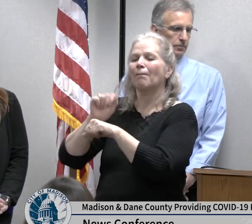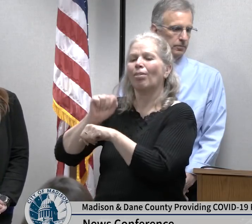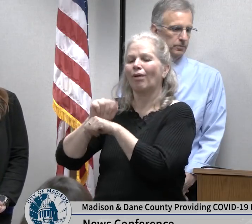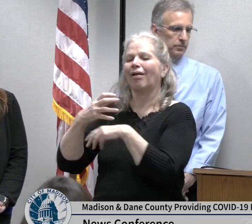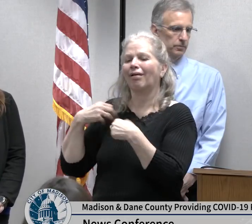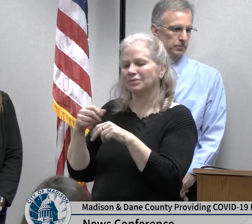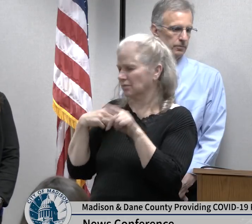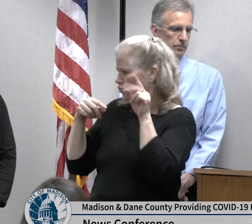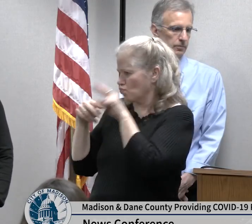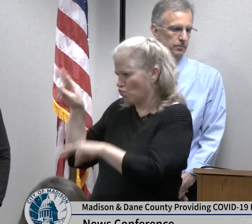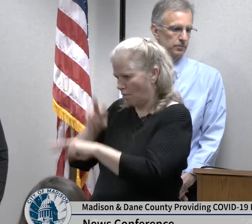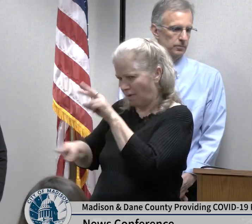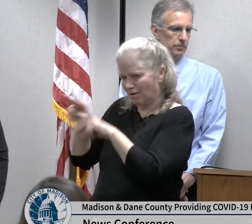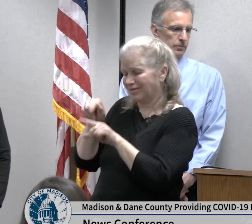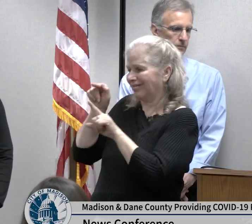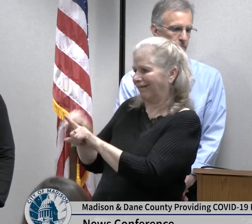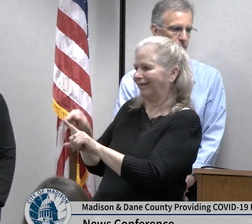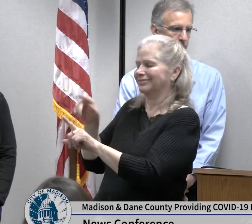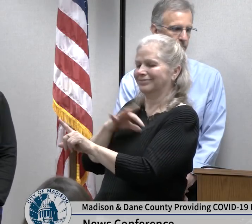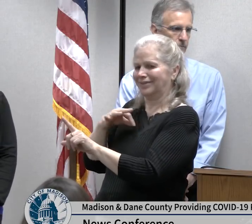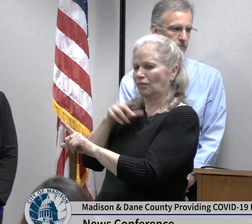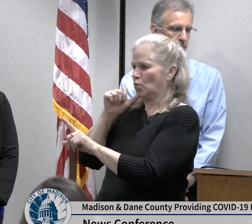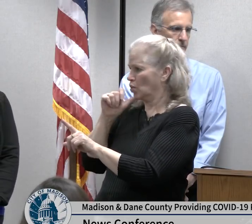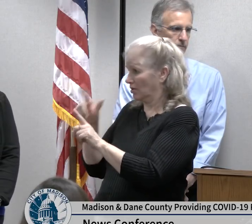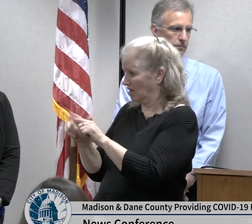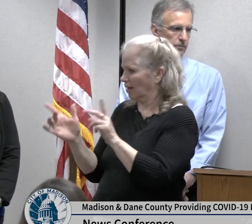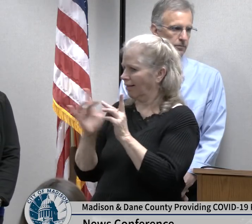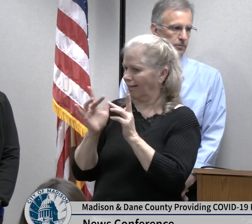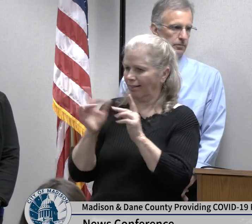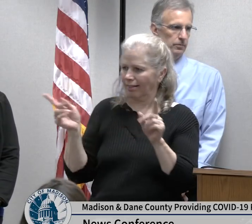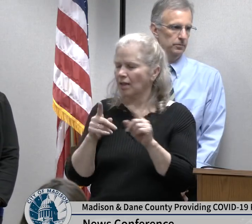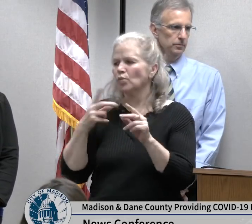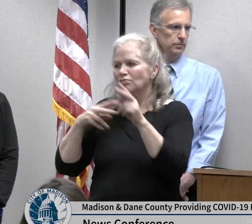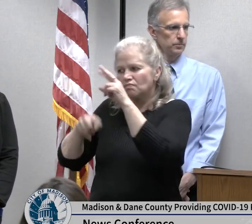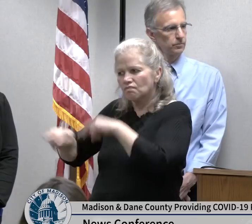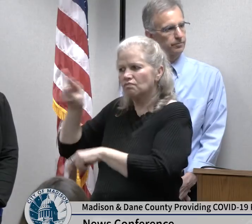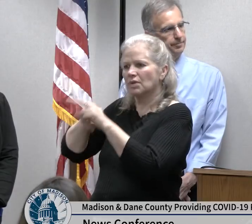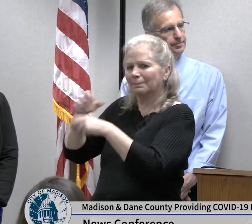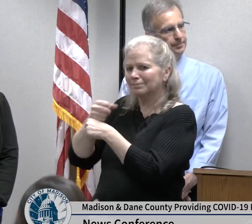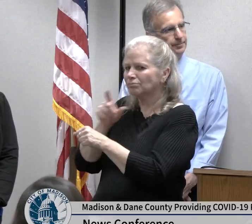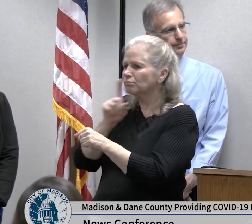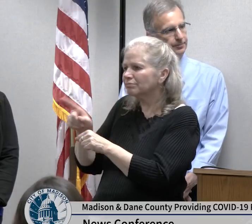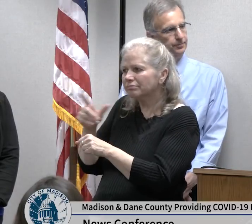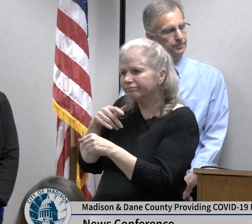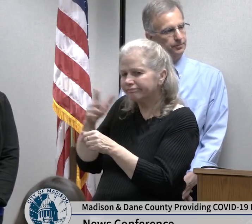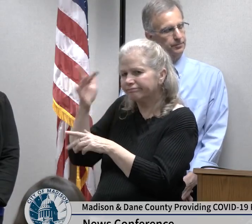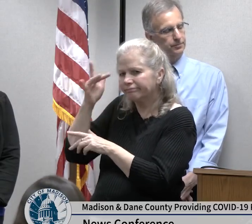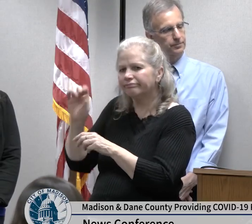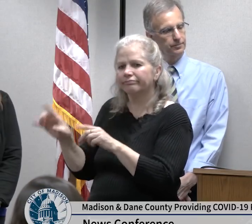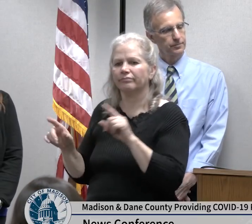daily basis and so I would say because we felt like we had great practices